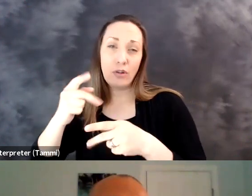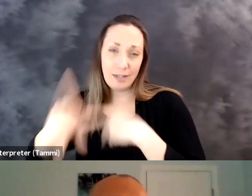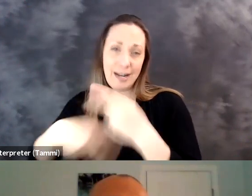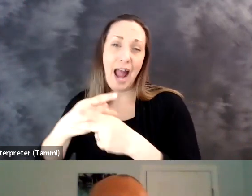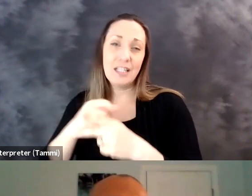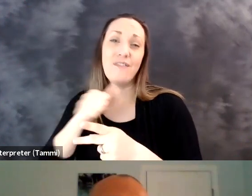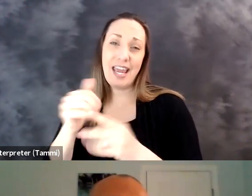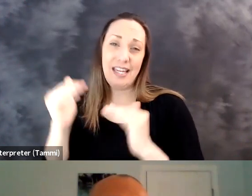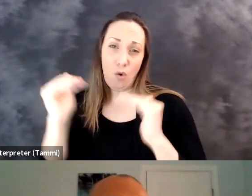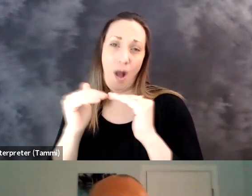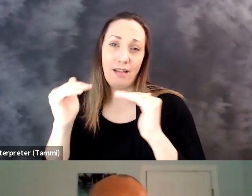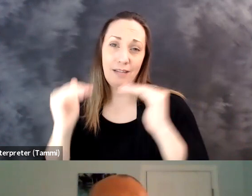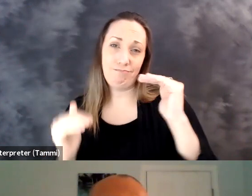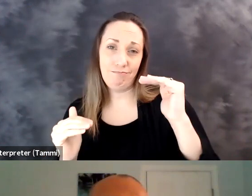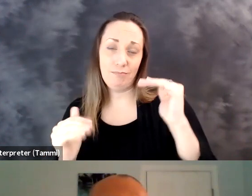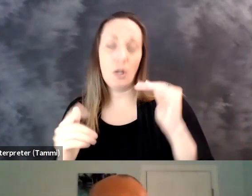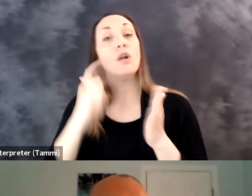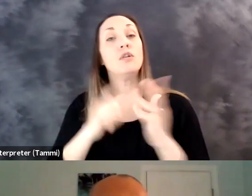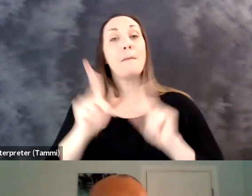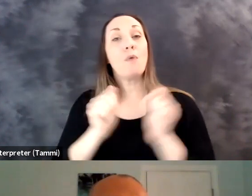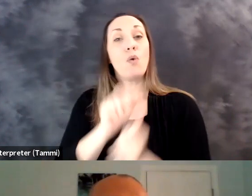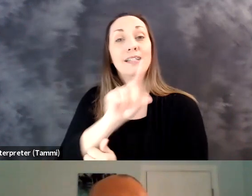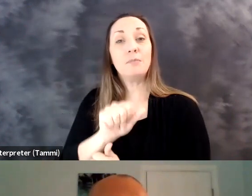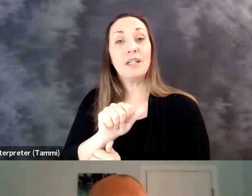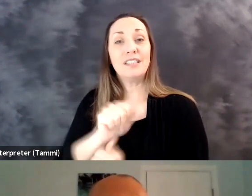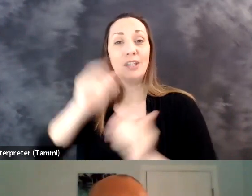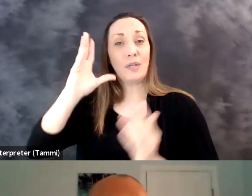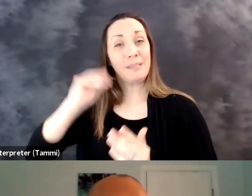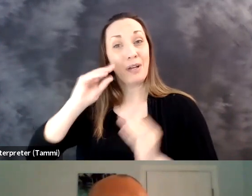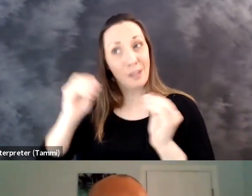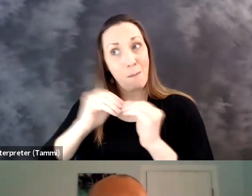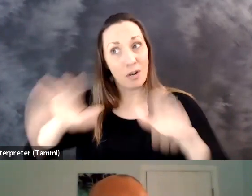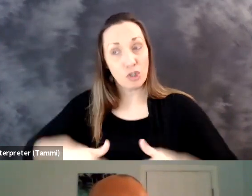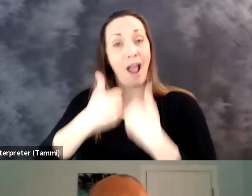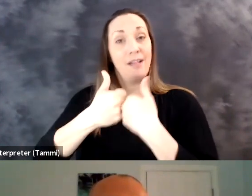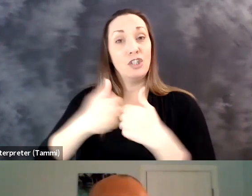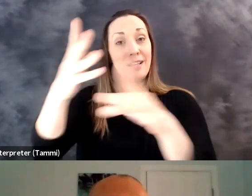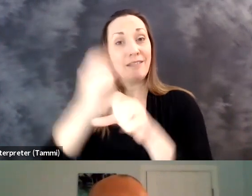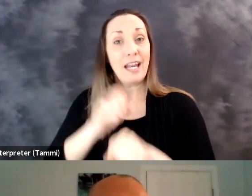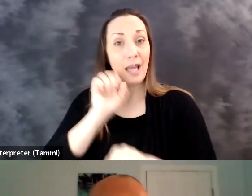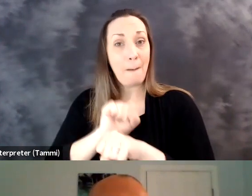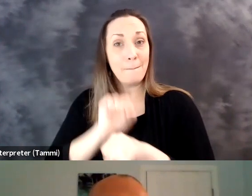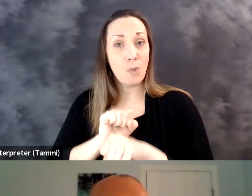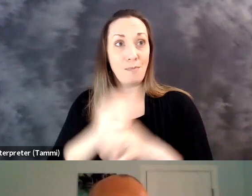other forms of inequality. What we've seen is that people with